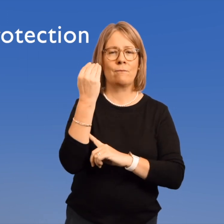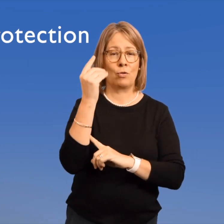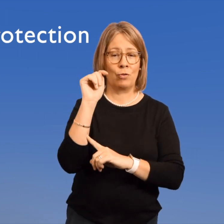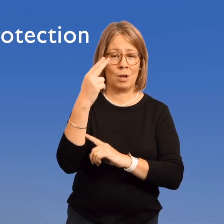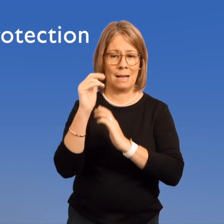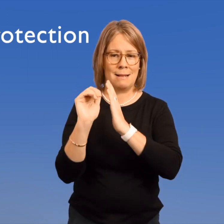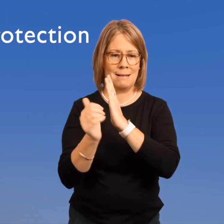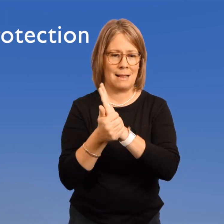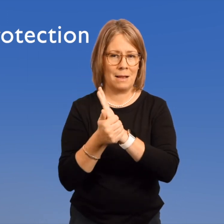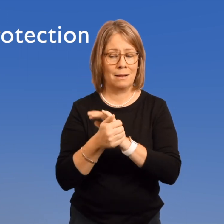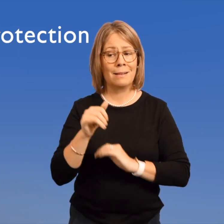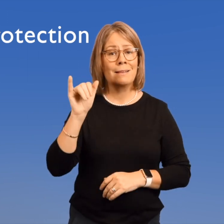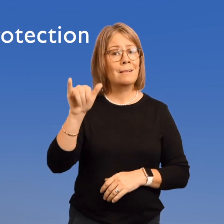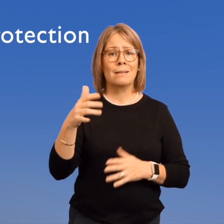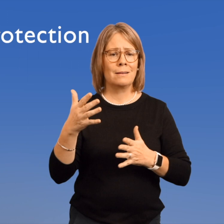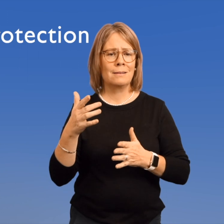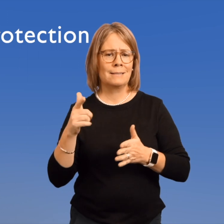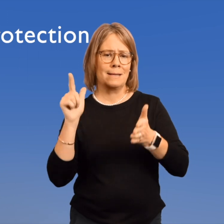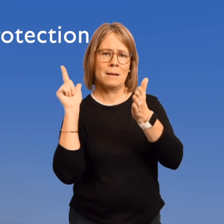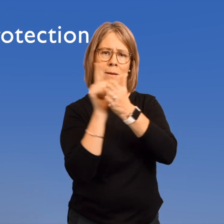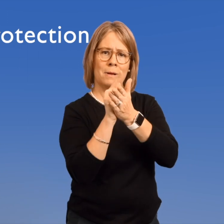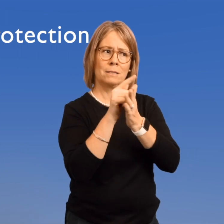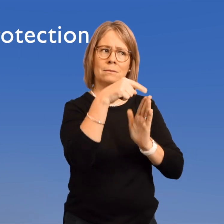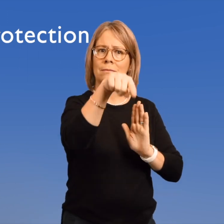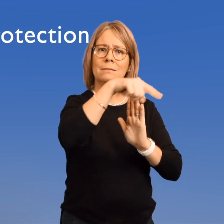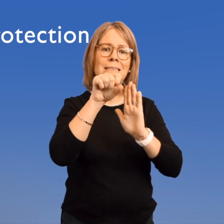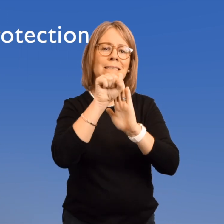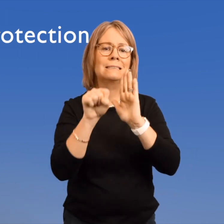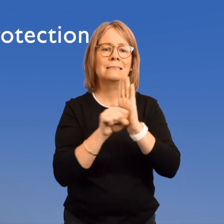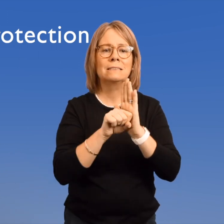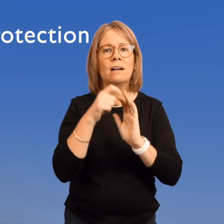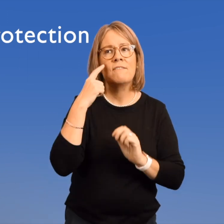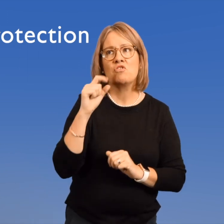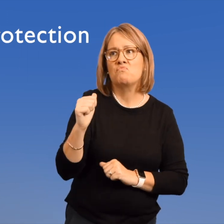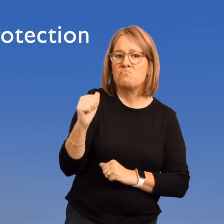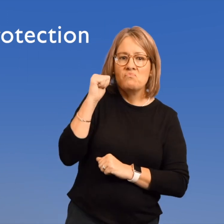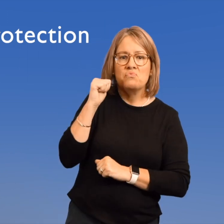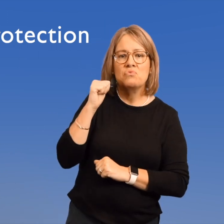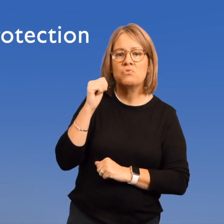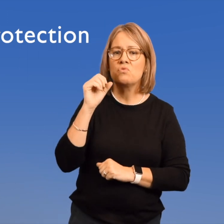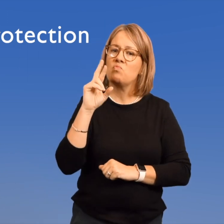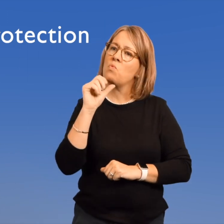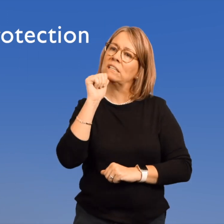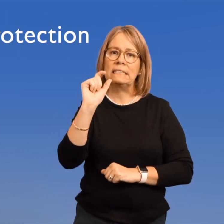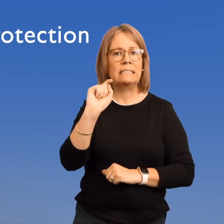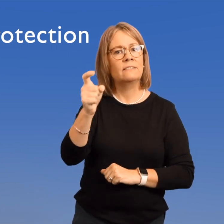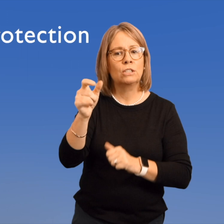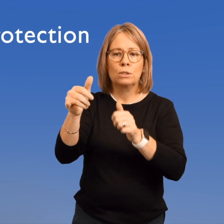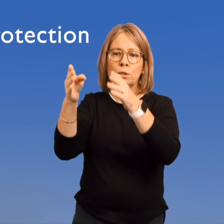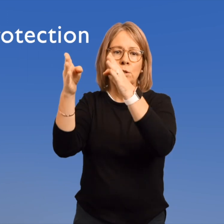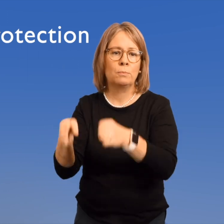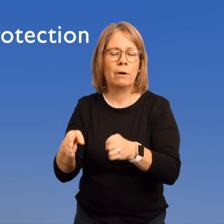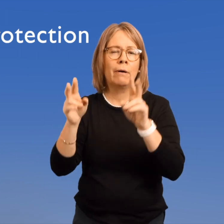The part of the US constitution, in the 14th amendment, that ban states from refusing